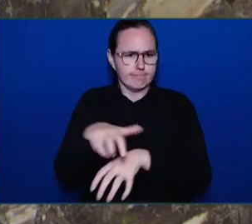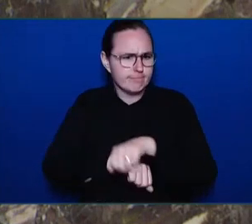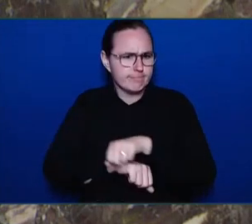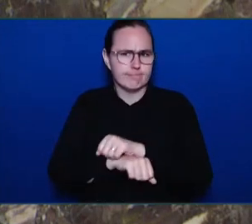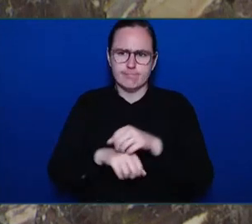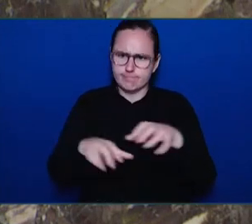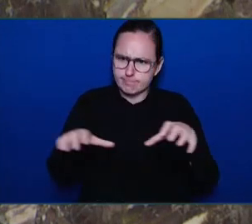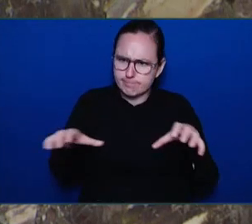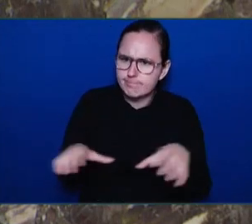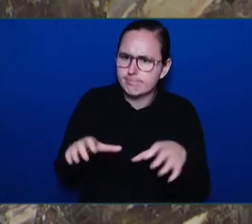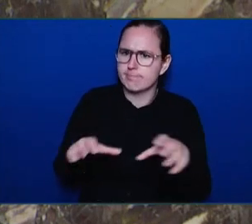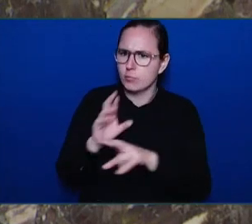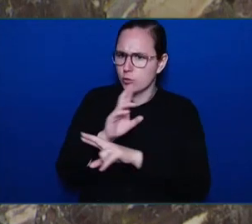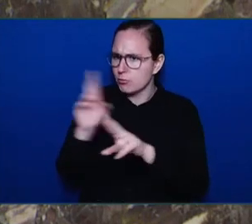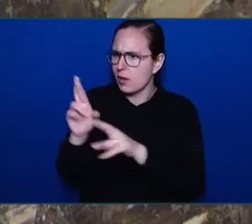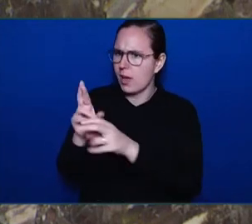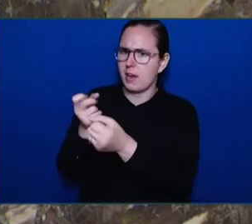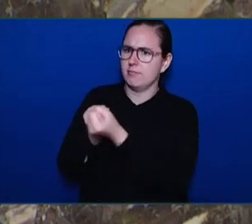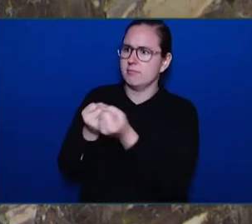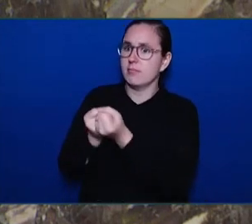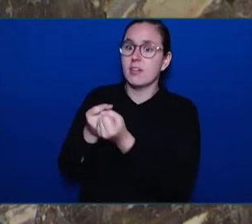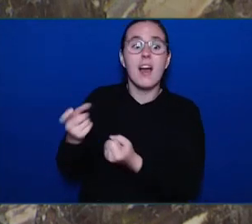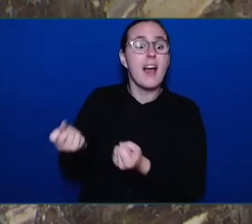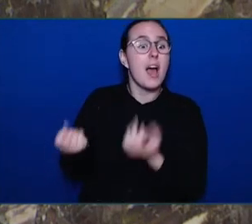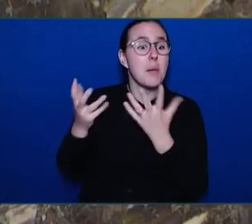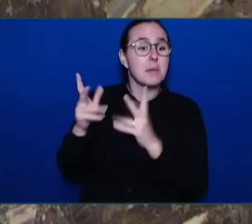Laurie Palahickey has organized English